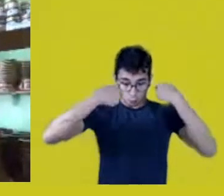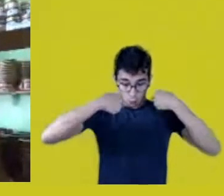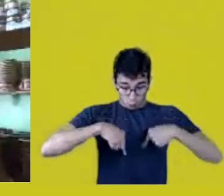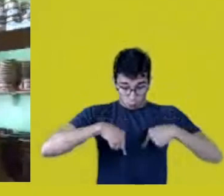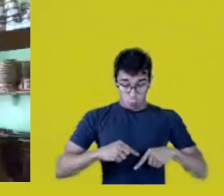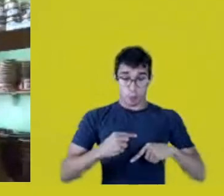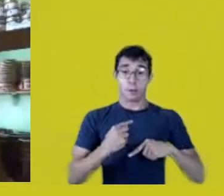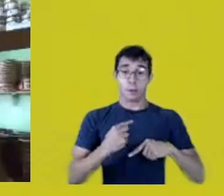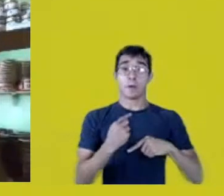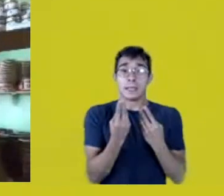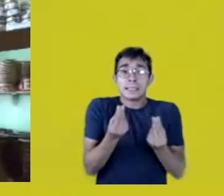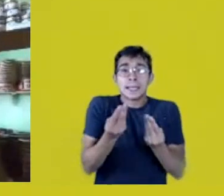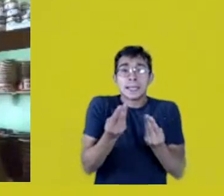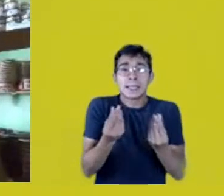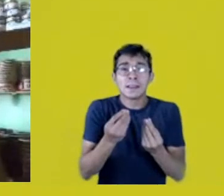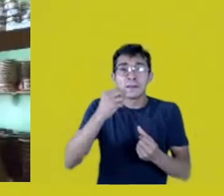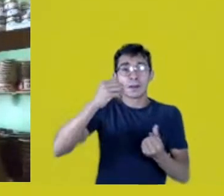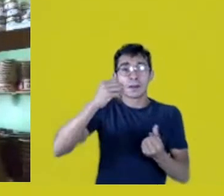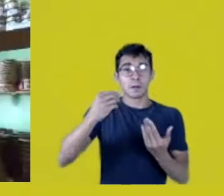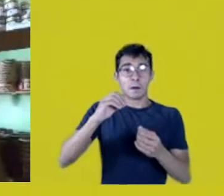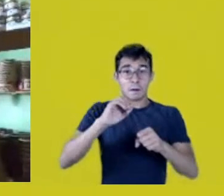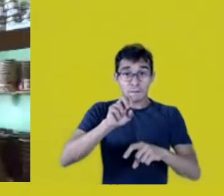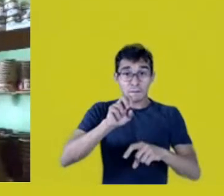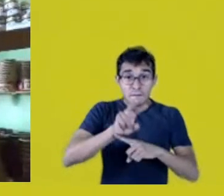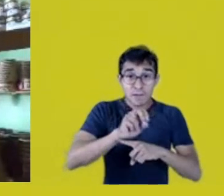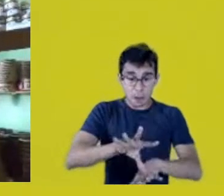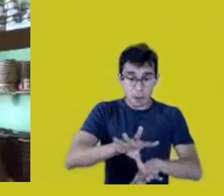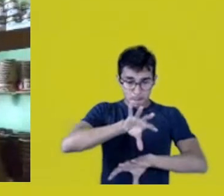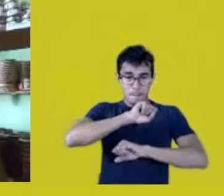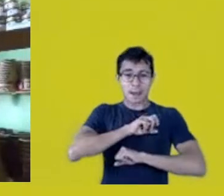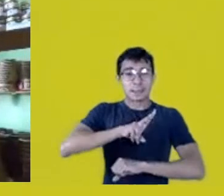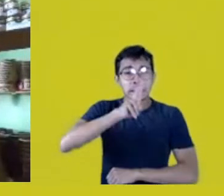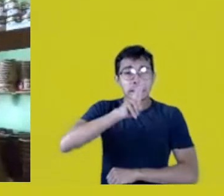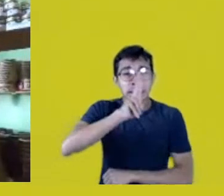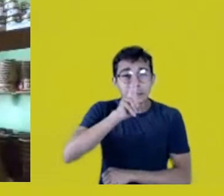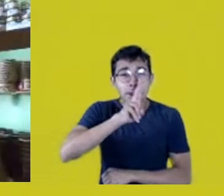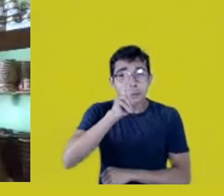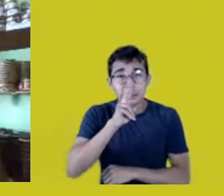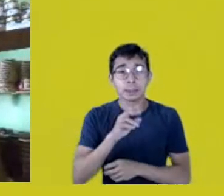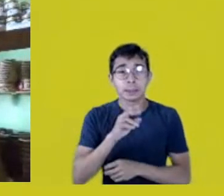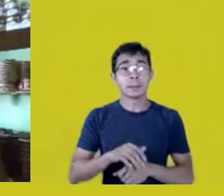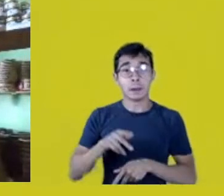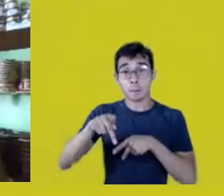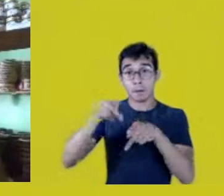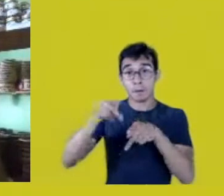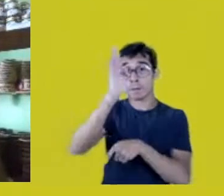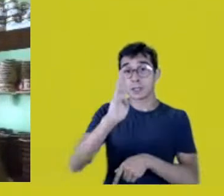The mortality index [by Covid] of the Brazilian population is 6.1%.